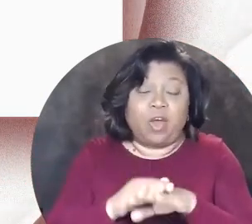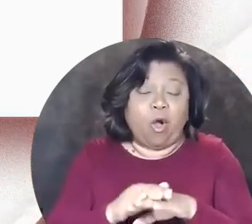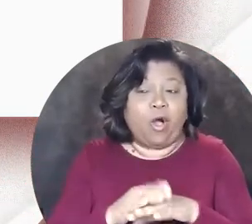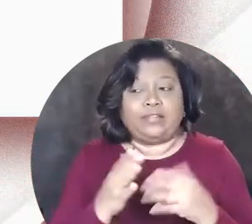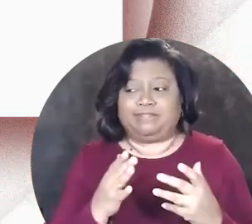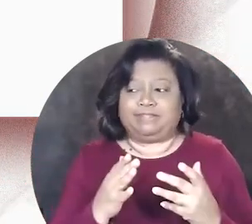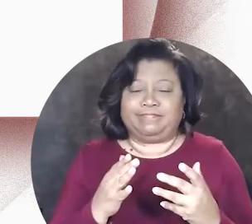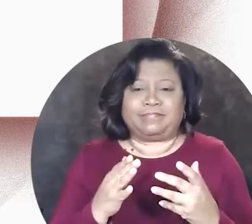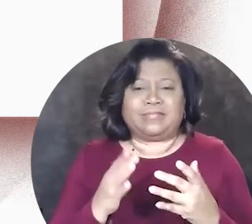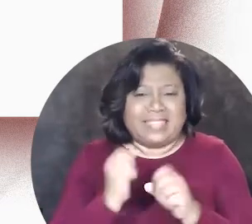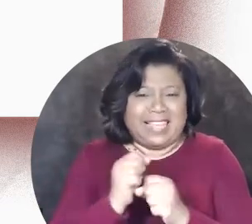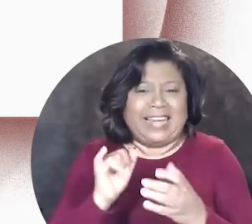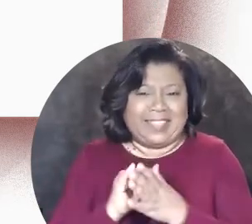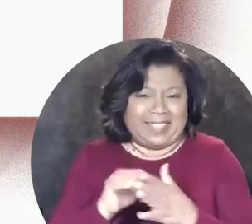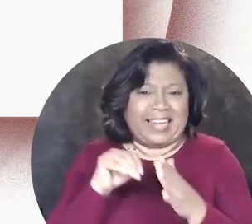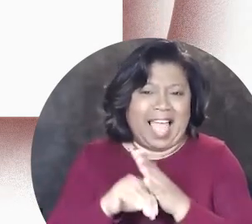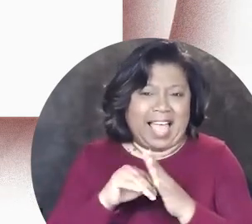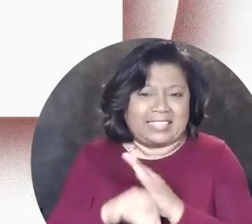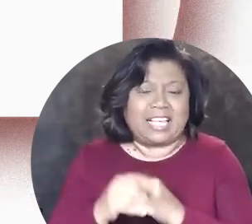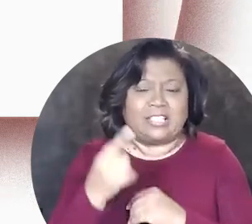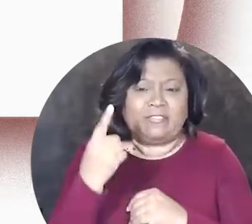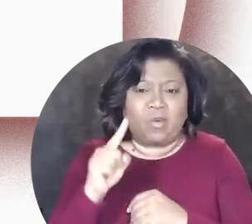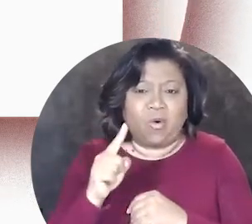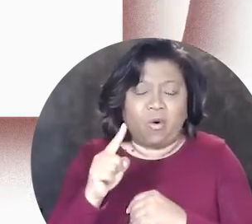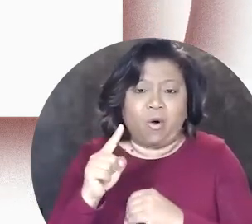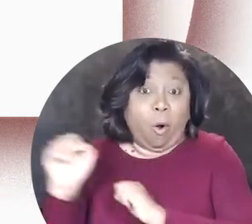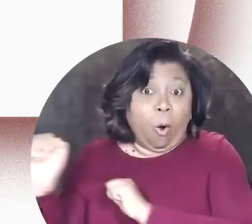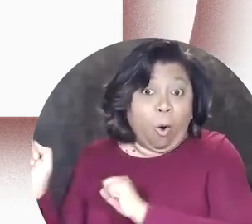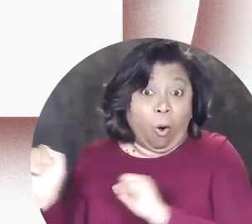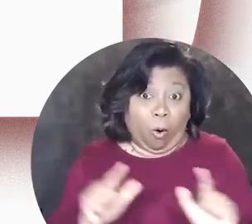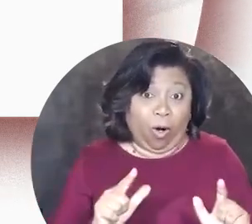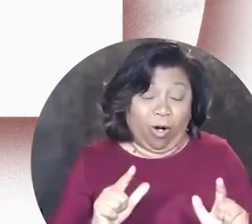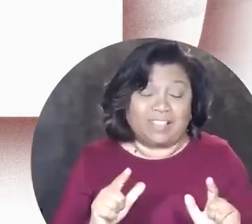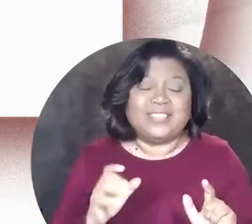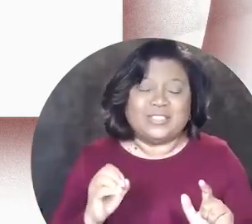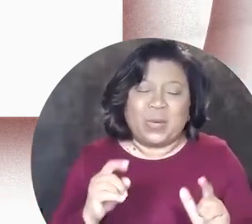and working on, you know, getting that access for all